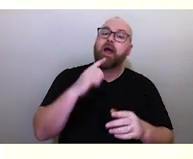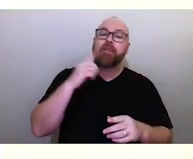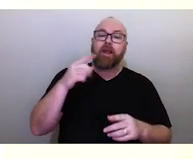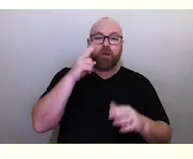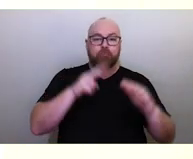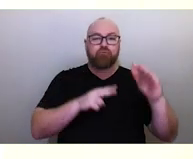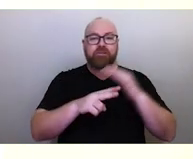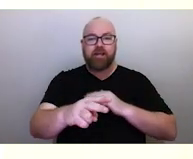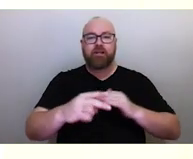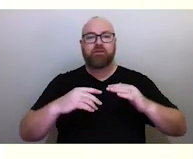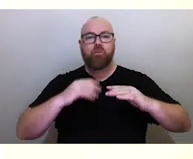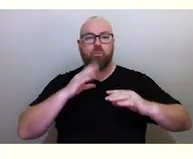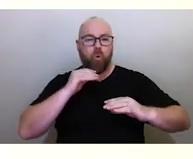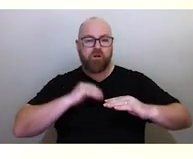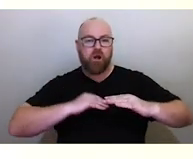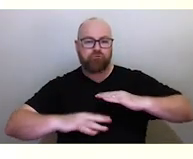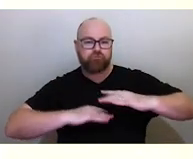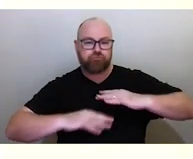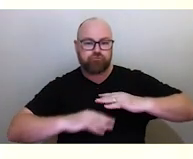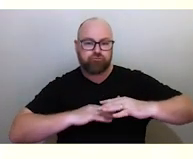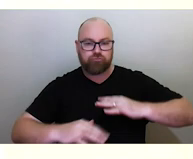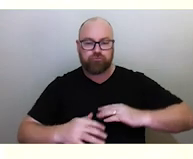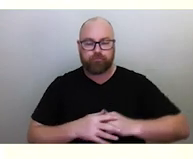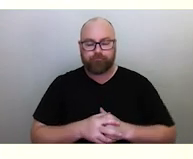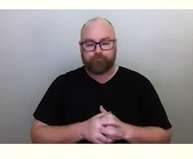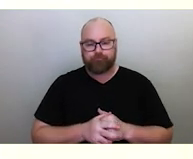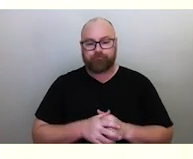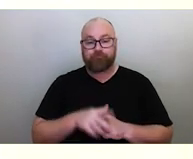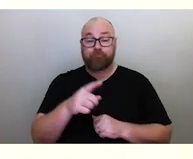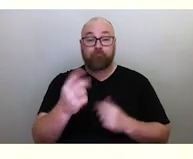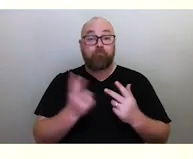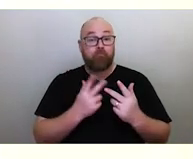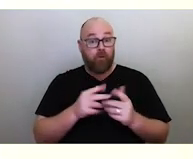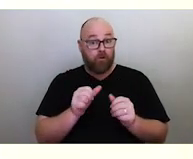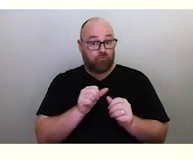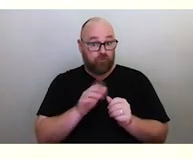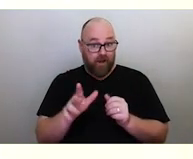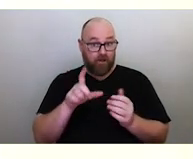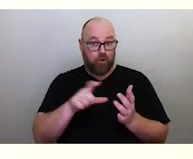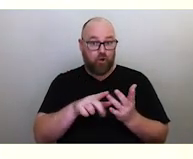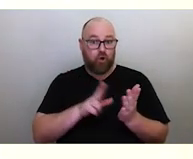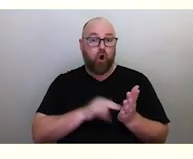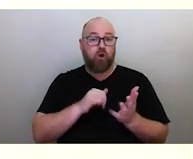that are going to be changing throughout the year. Another great constellation is used by Aboriginal people